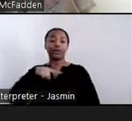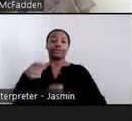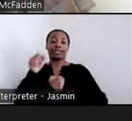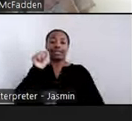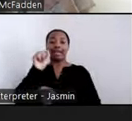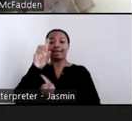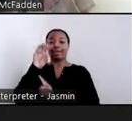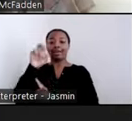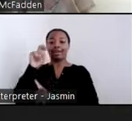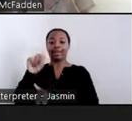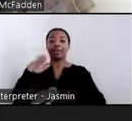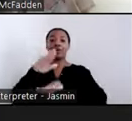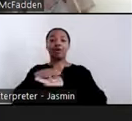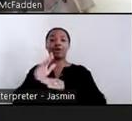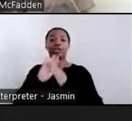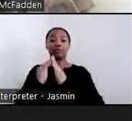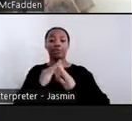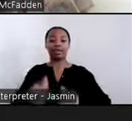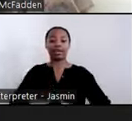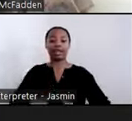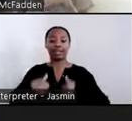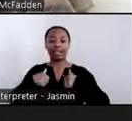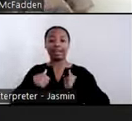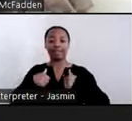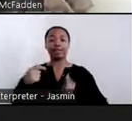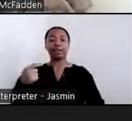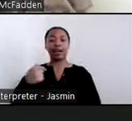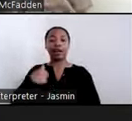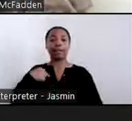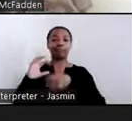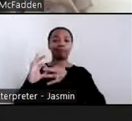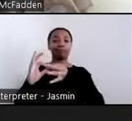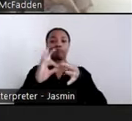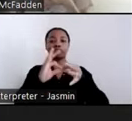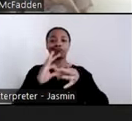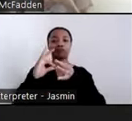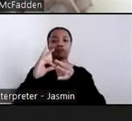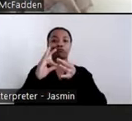webinar. It really is a privilege of having so many of you here with us today. When